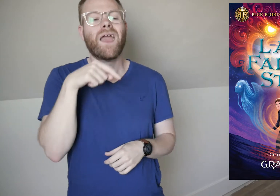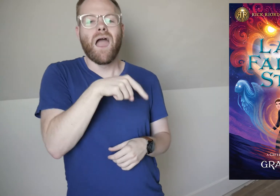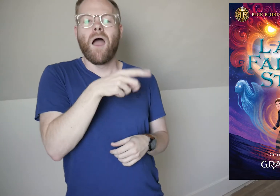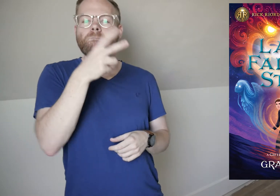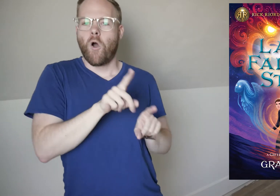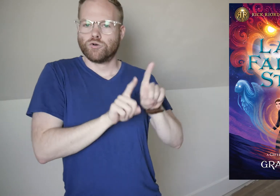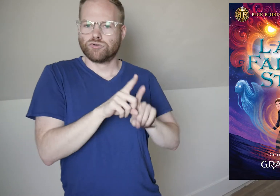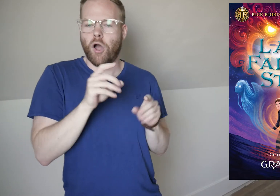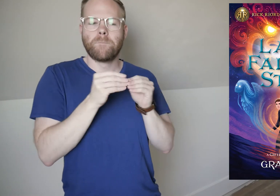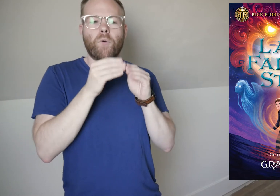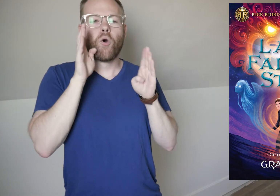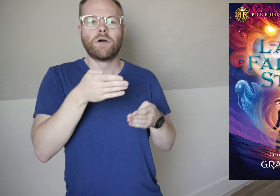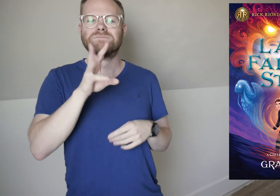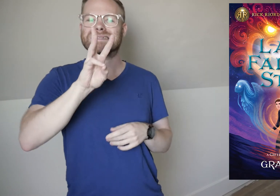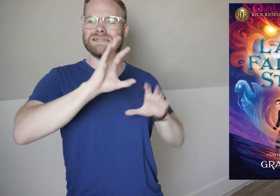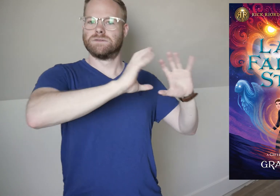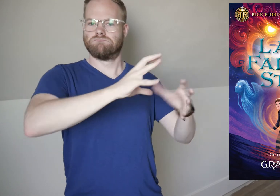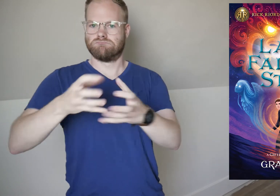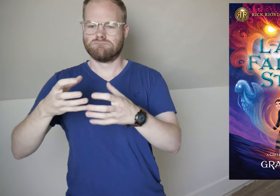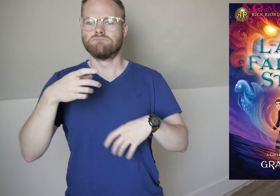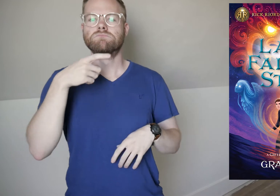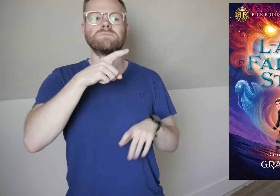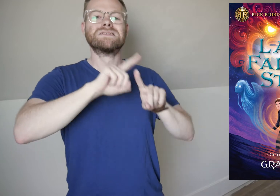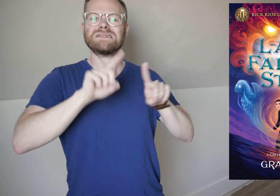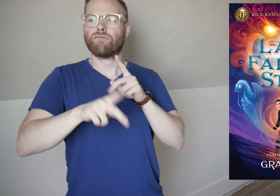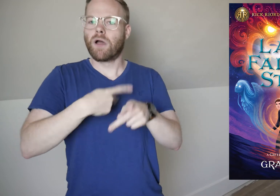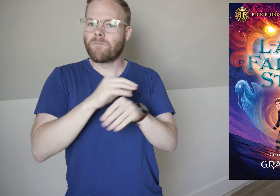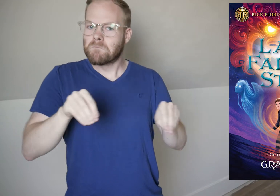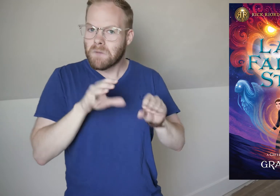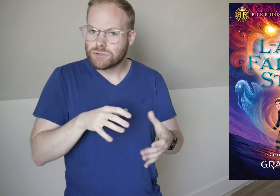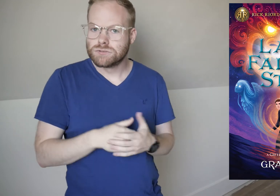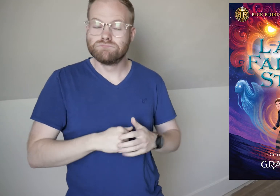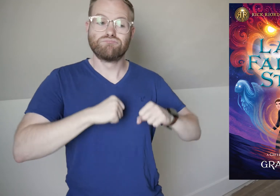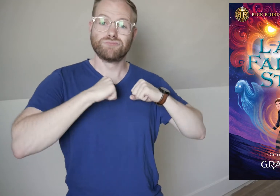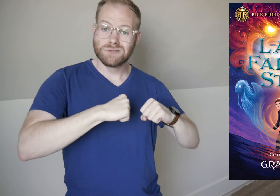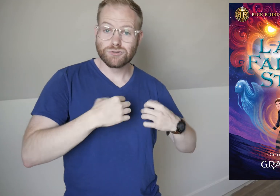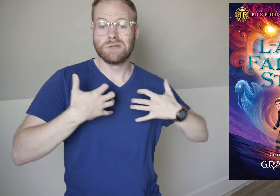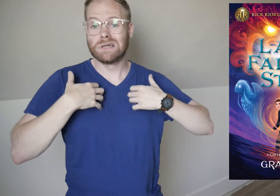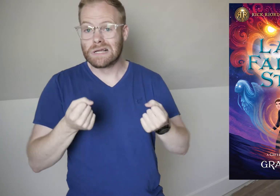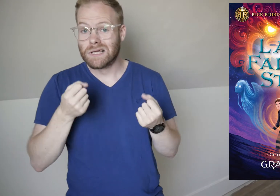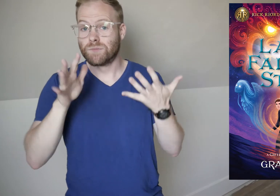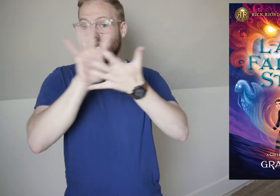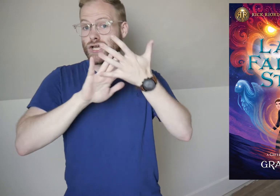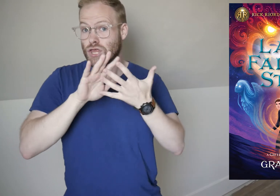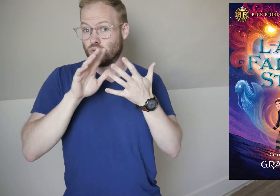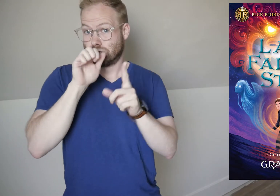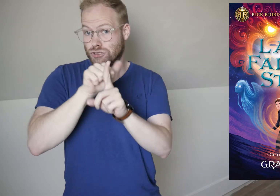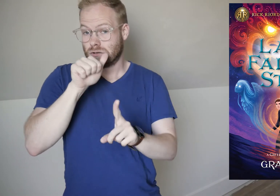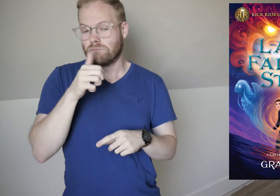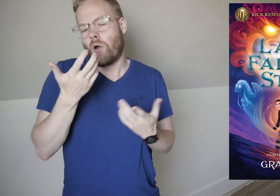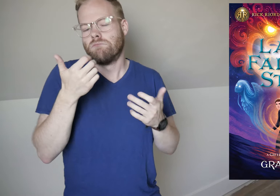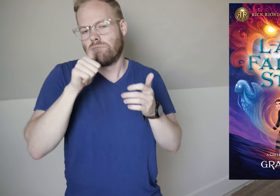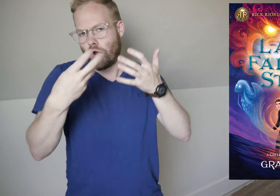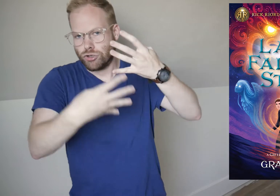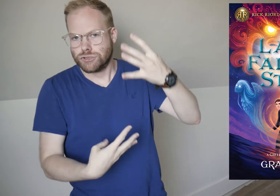Fallen Star is more about the six clans, which have different types of magic - protection, healing, illusions, among others.